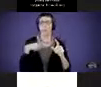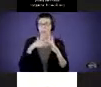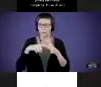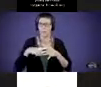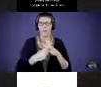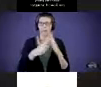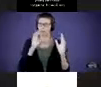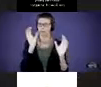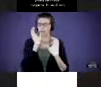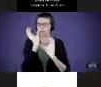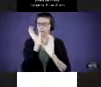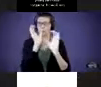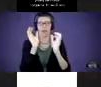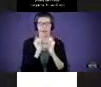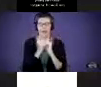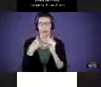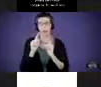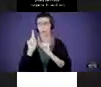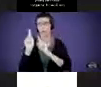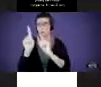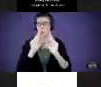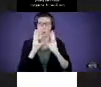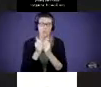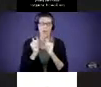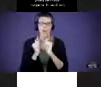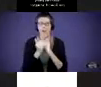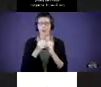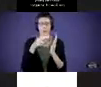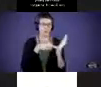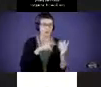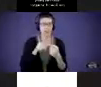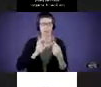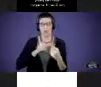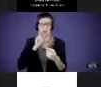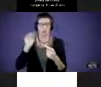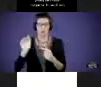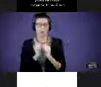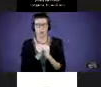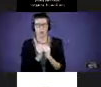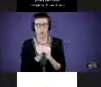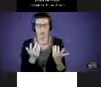How do we? We went to workshops on how do we read to our deaf child. We tried to figure